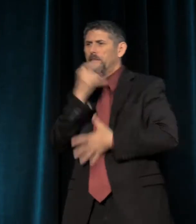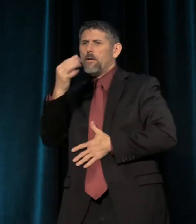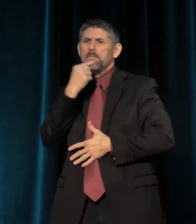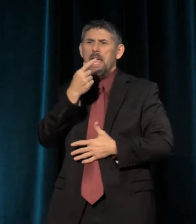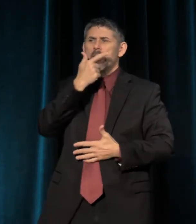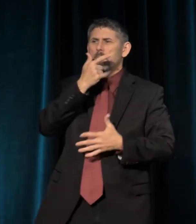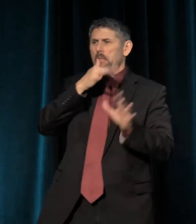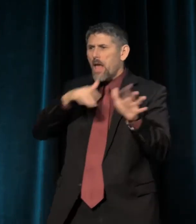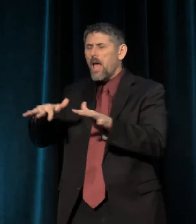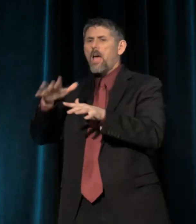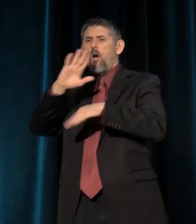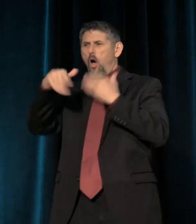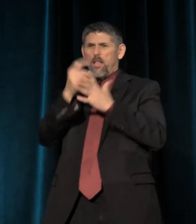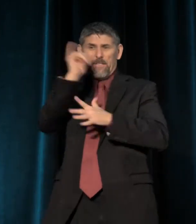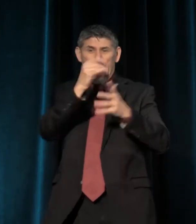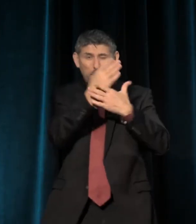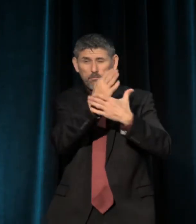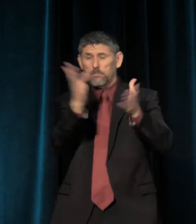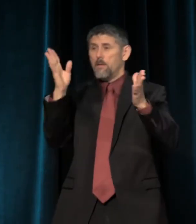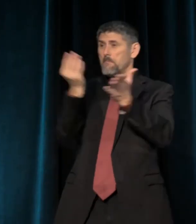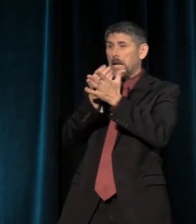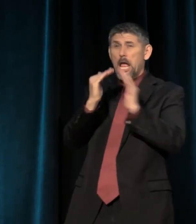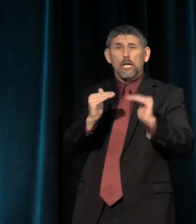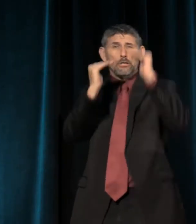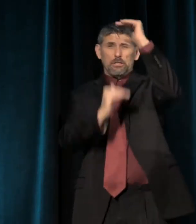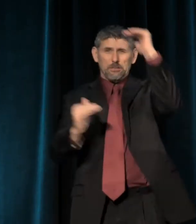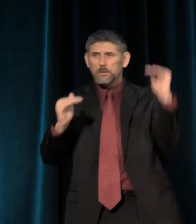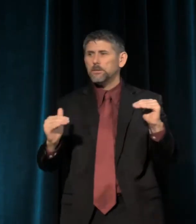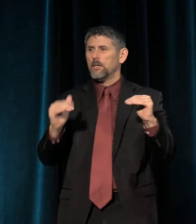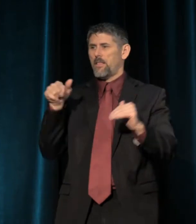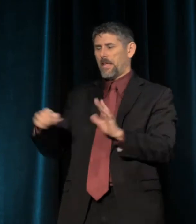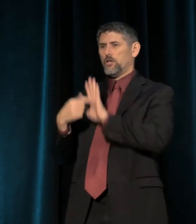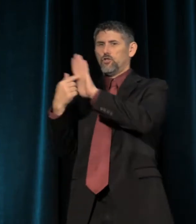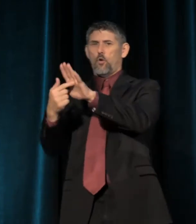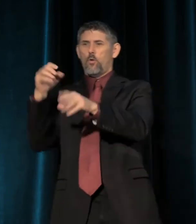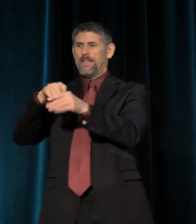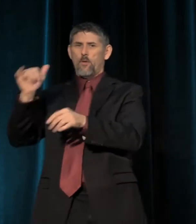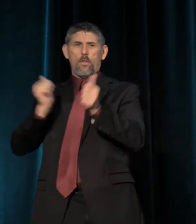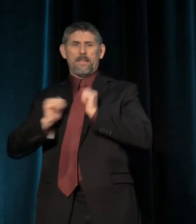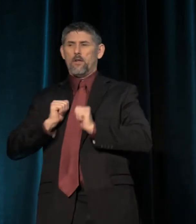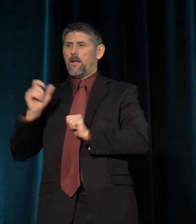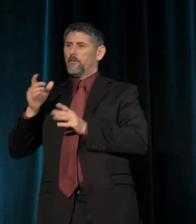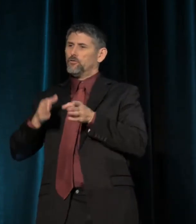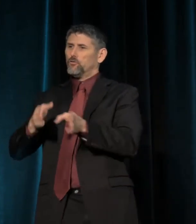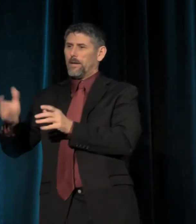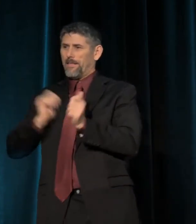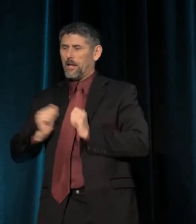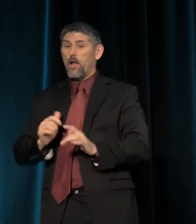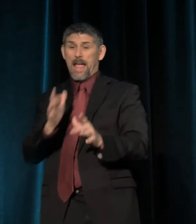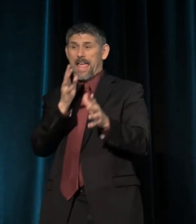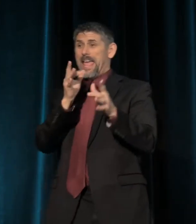is uncloaked in these spectacles of street theater. Hatred against us has been given free rein.